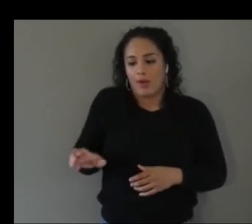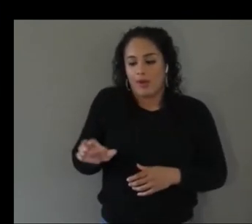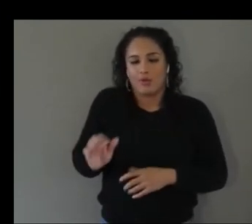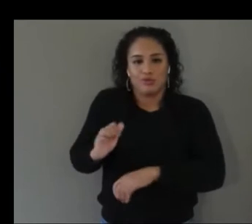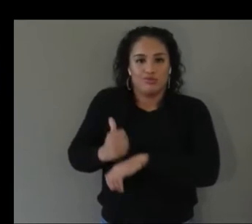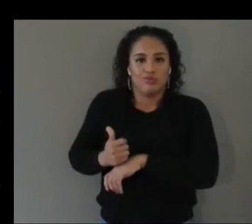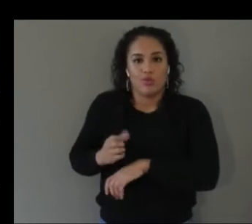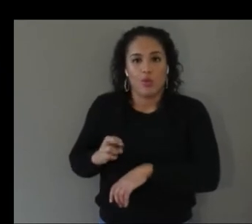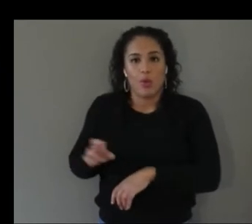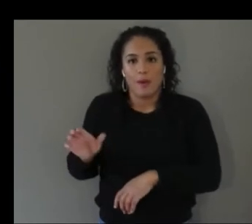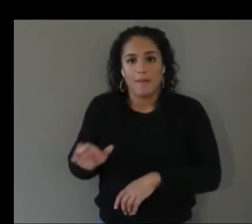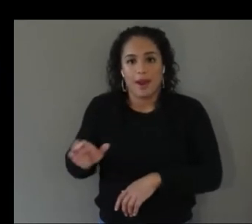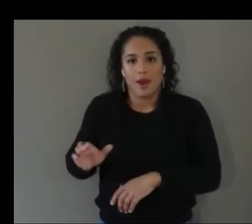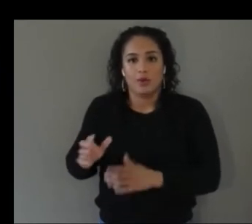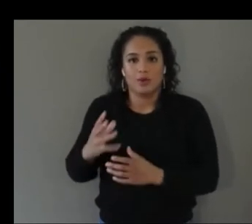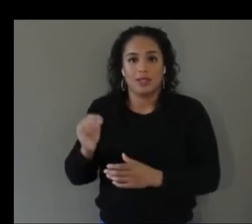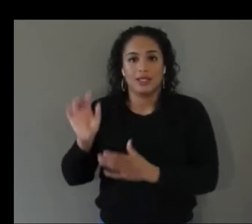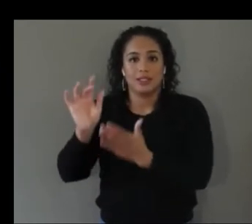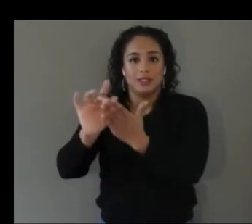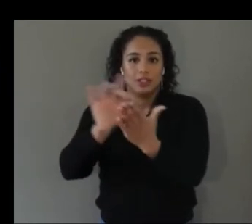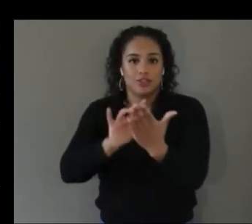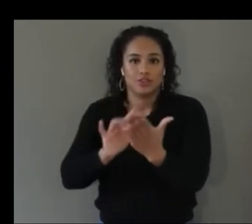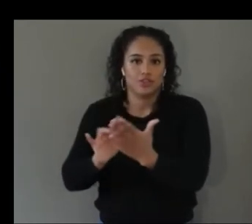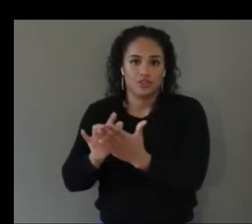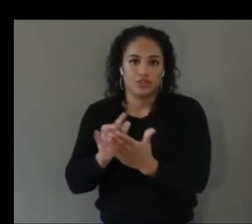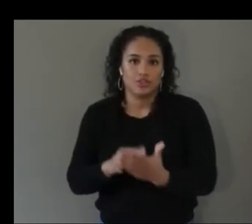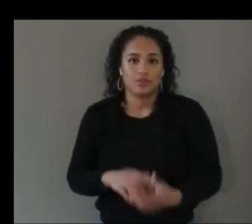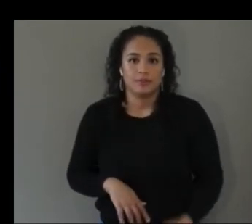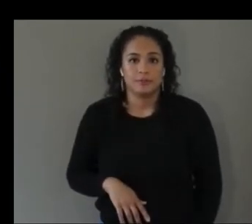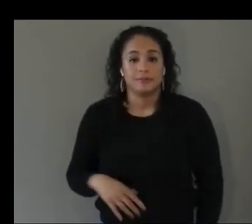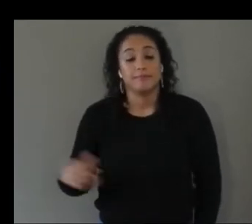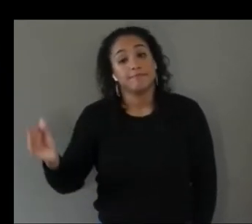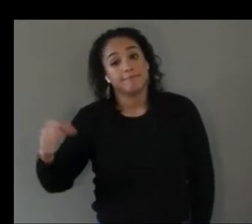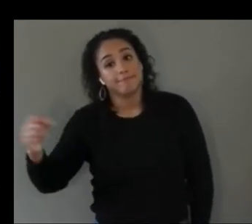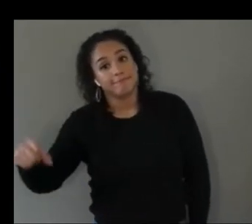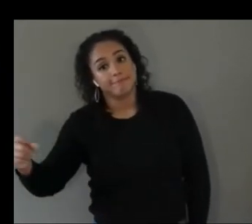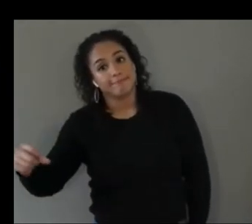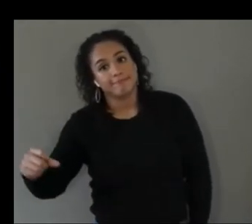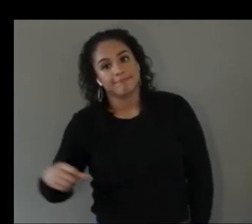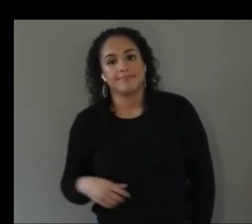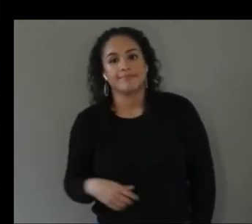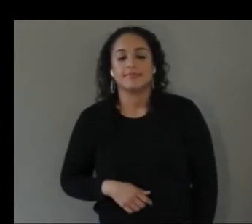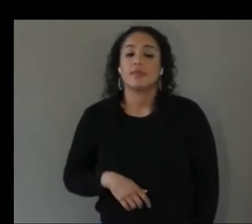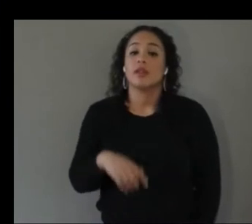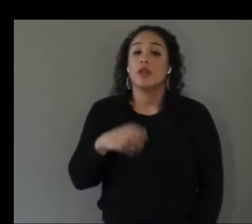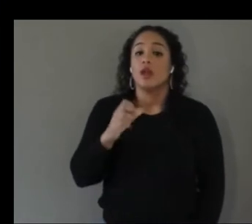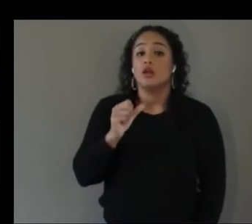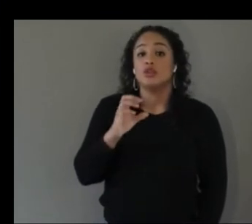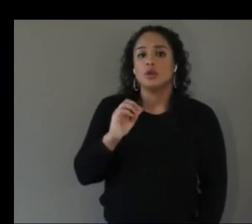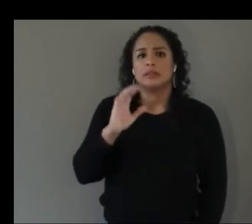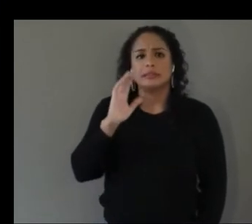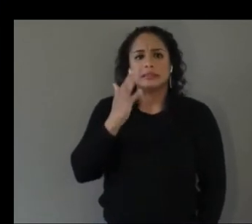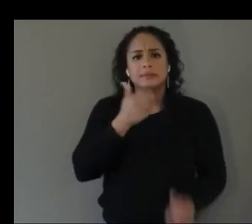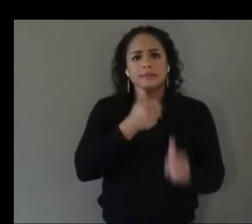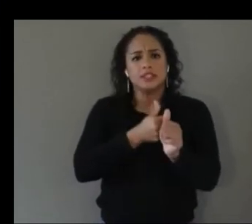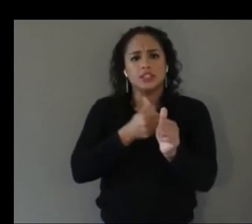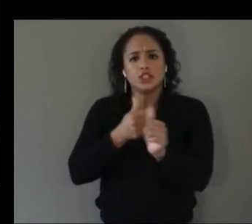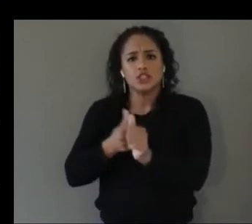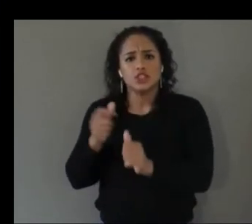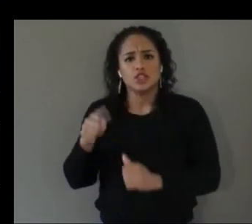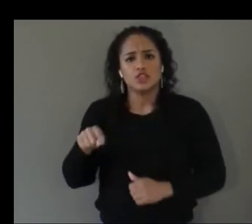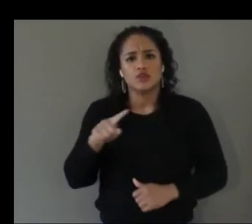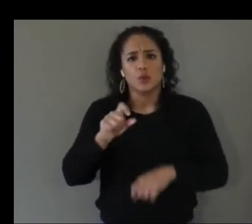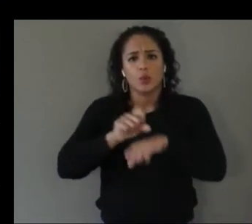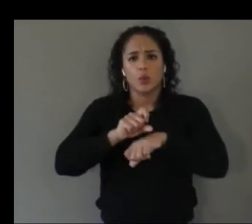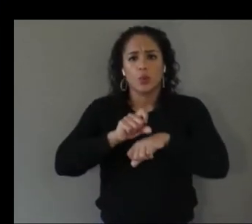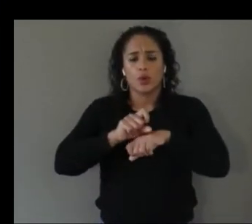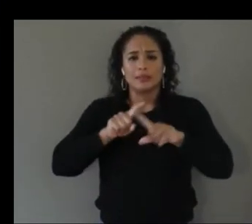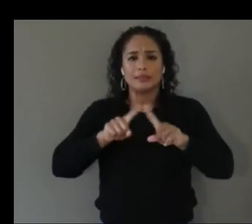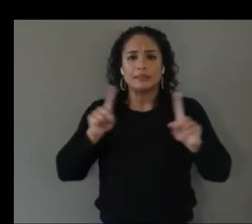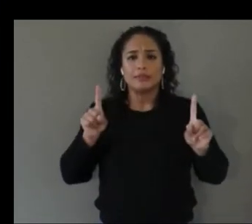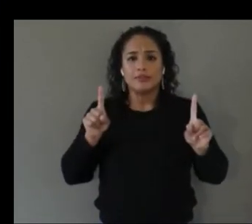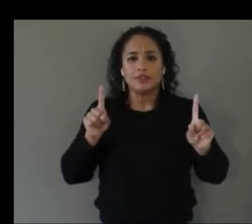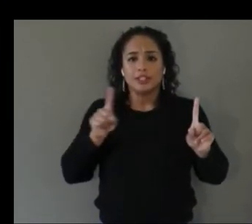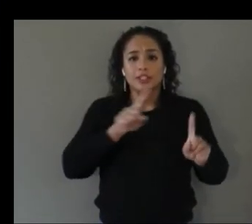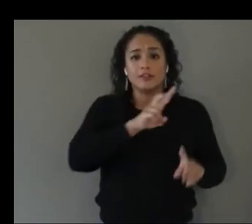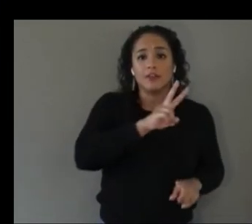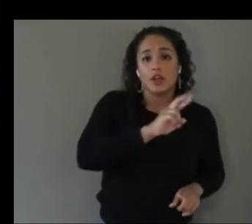um so each of you it seems are working on very different vr or ar setups um in terms of